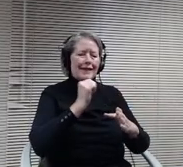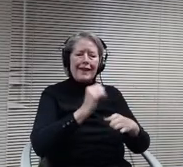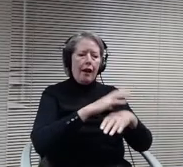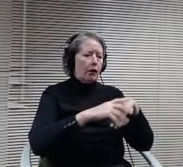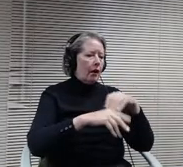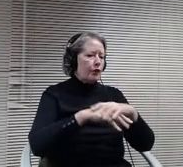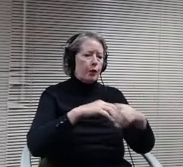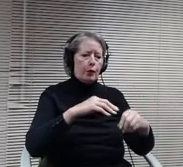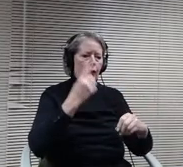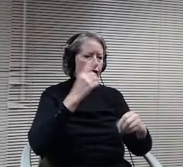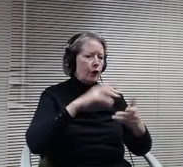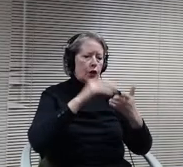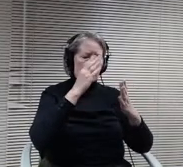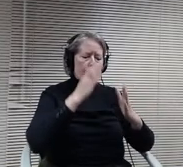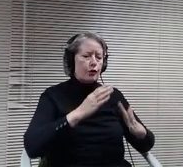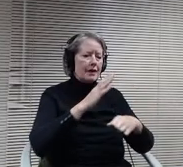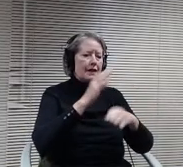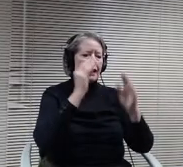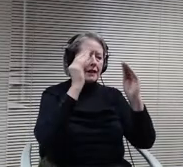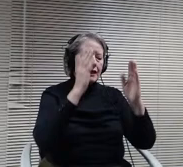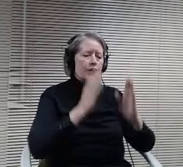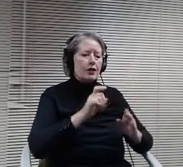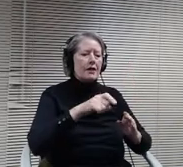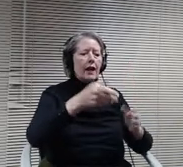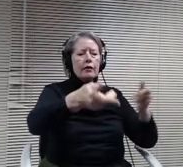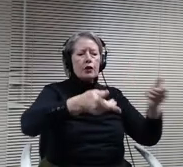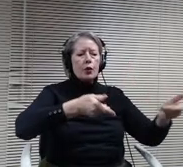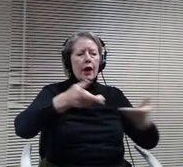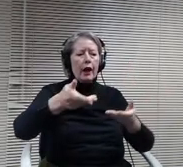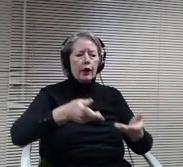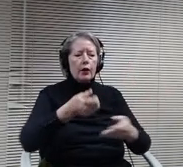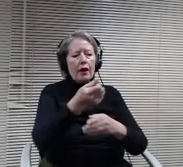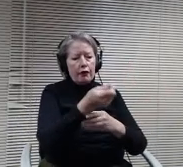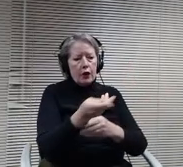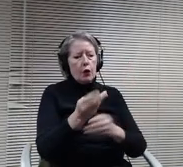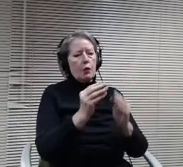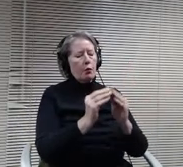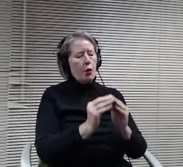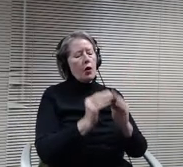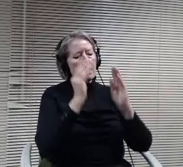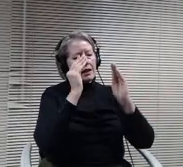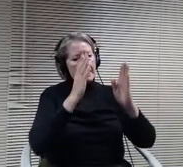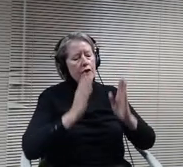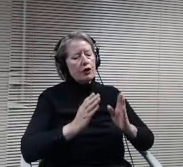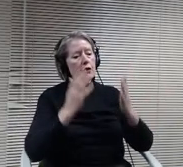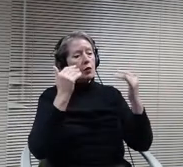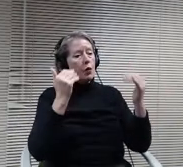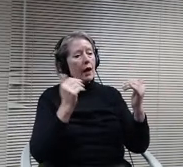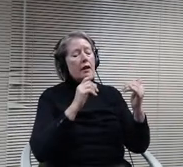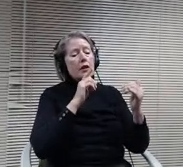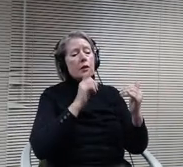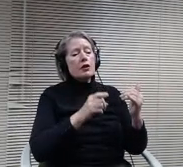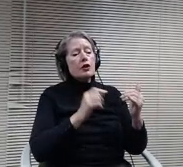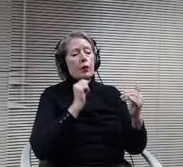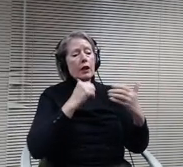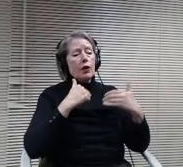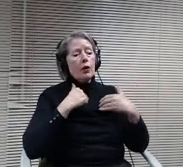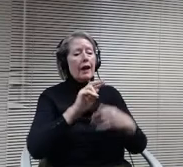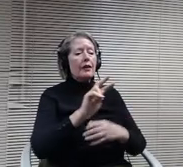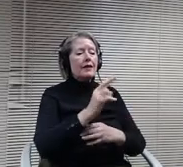to hire A handful of teachers to make sure that we don't have second graders in classes of 30. And things like that so.